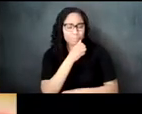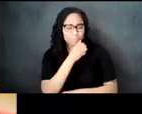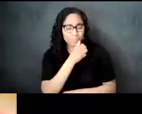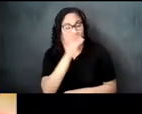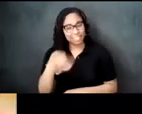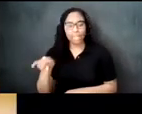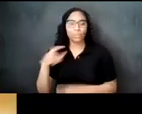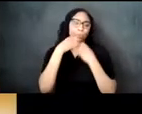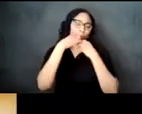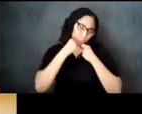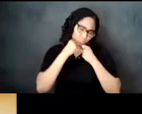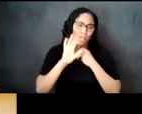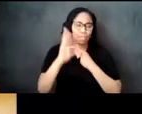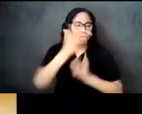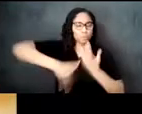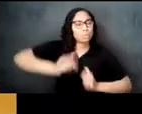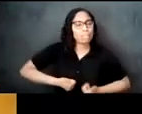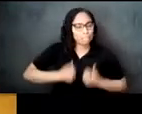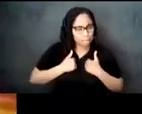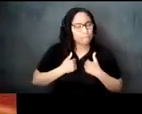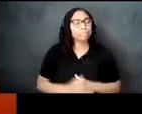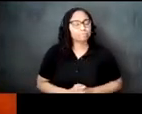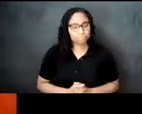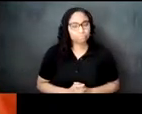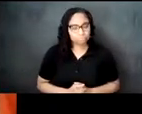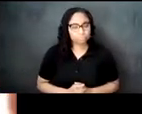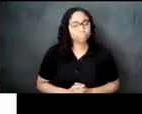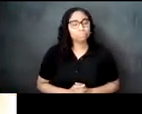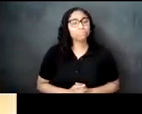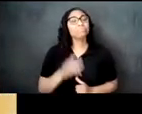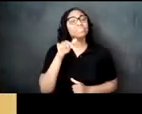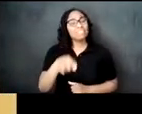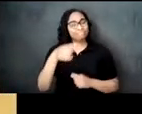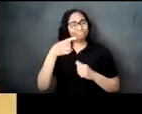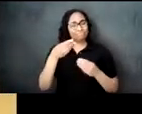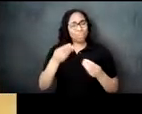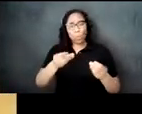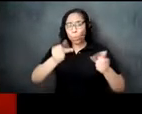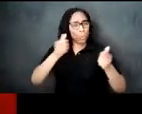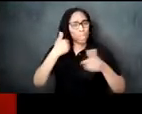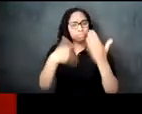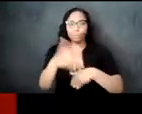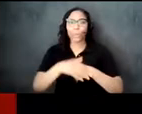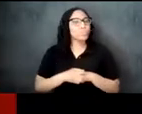lee's social life a tie is not a quick process the whole thing can take up to three hours but